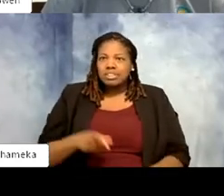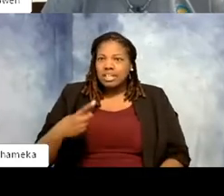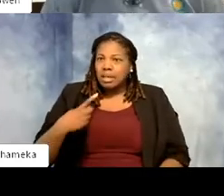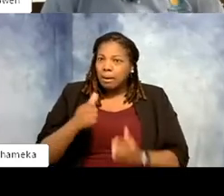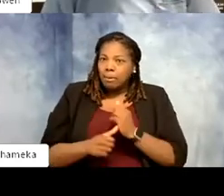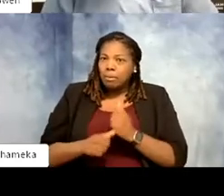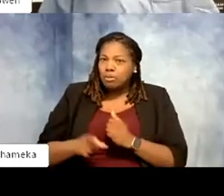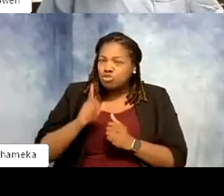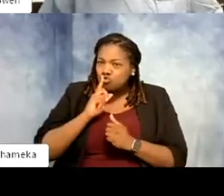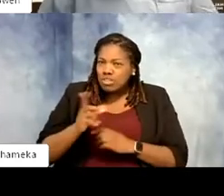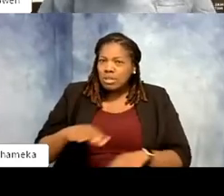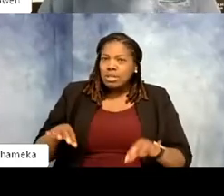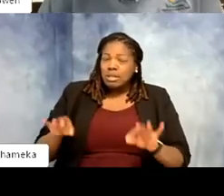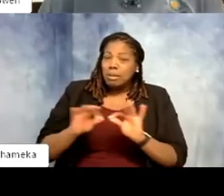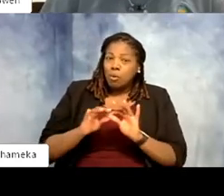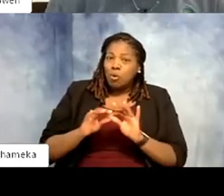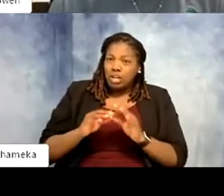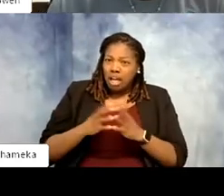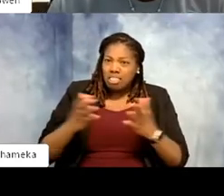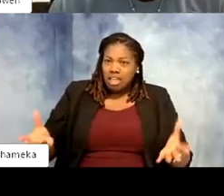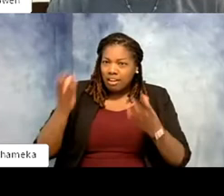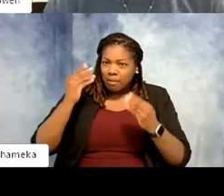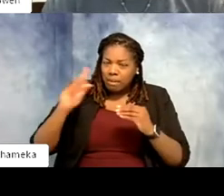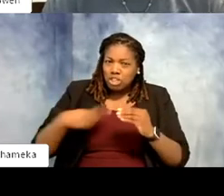Poop tells us so much information about the the health and well-being